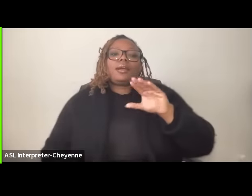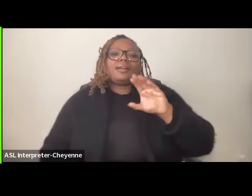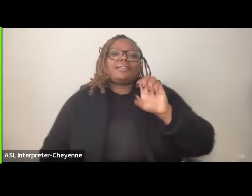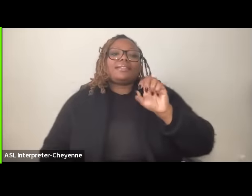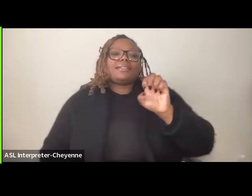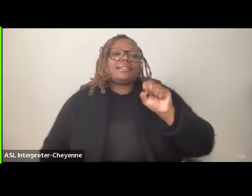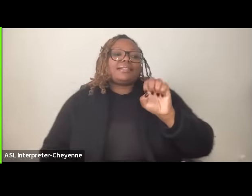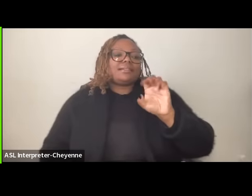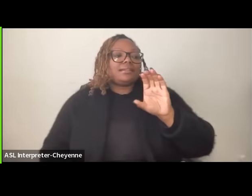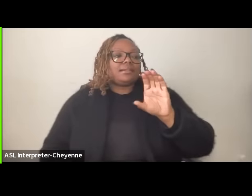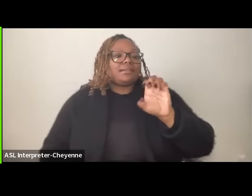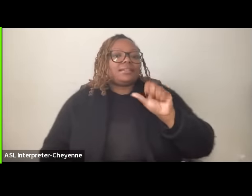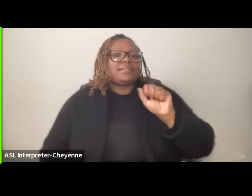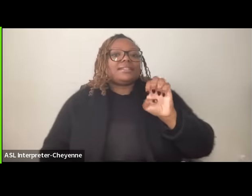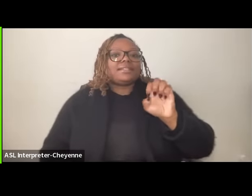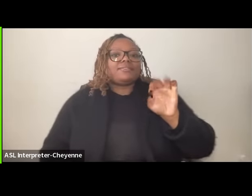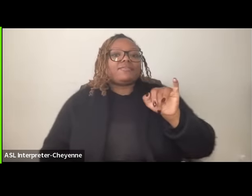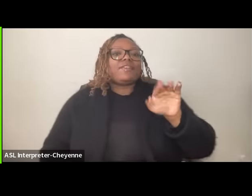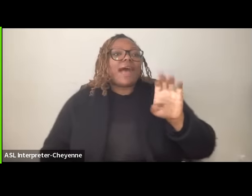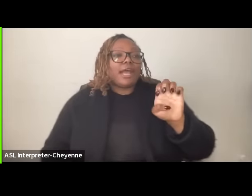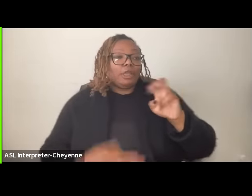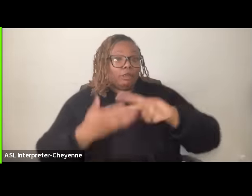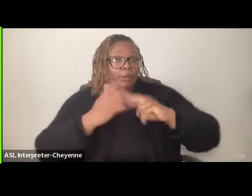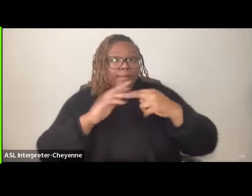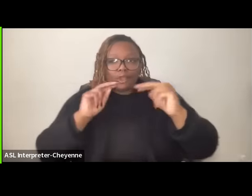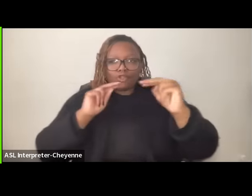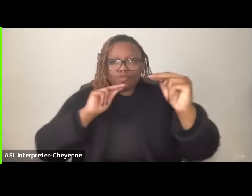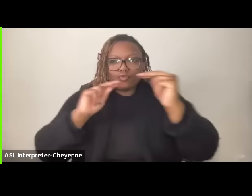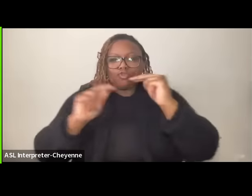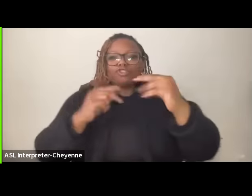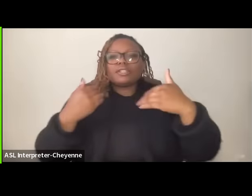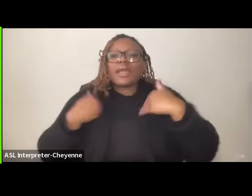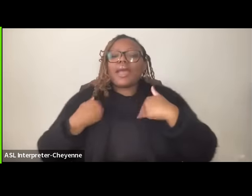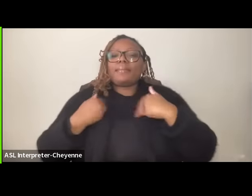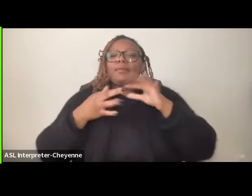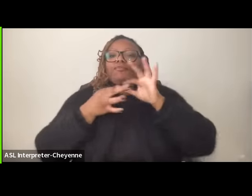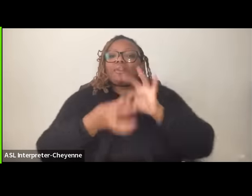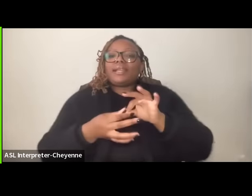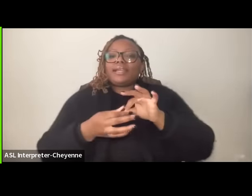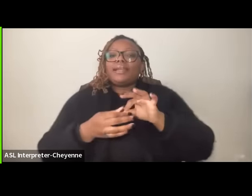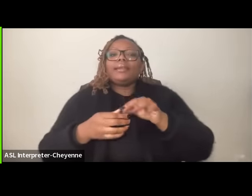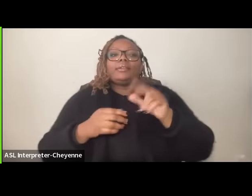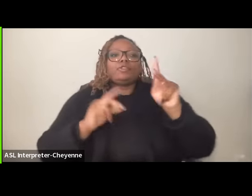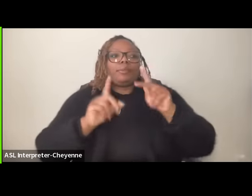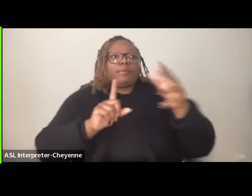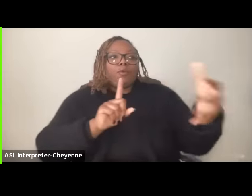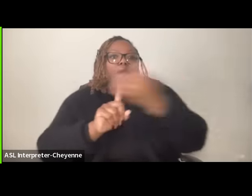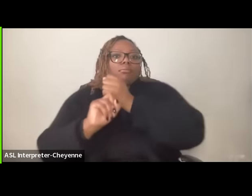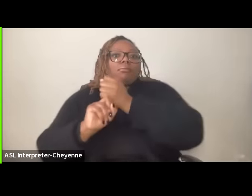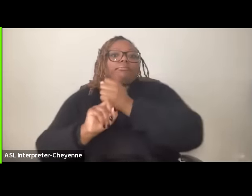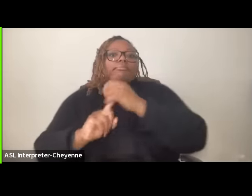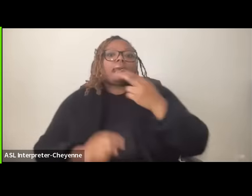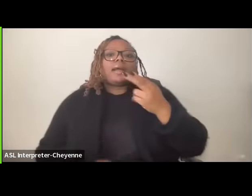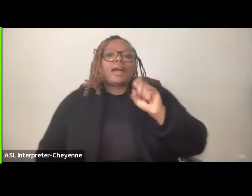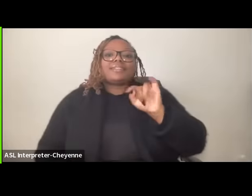there's negotiations happening um regarding hostages and uh um Palestinians who have been